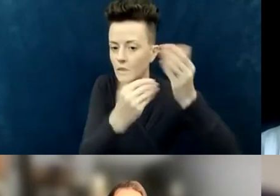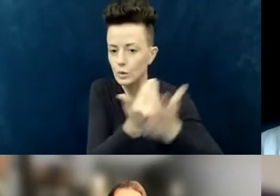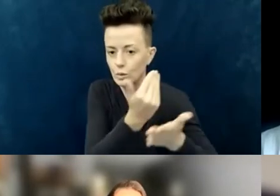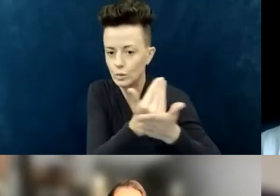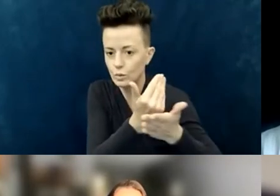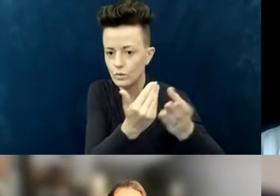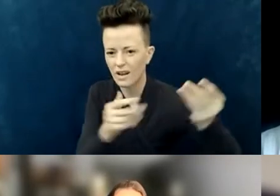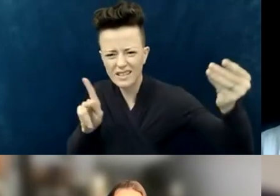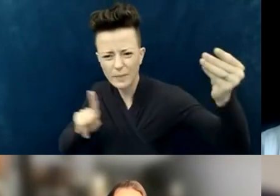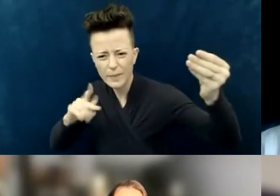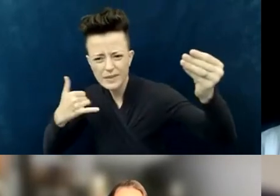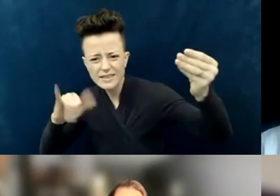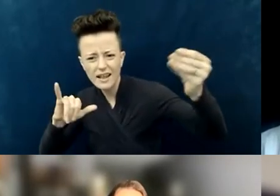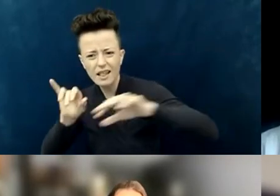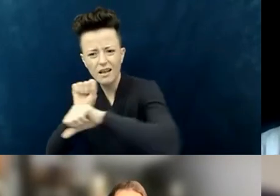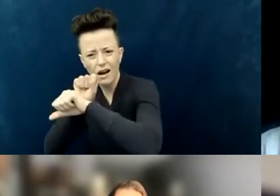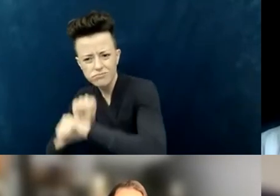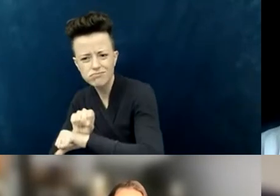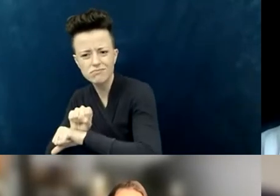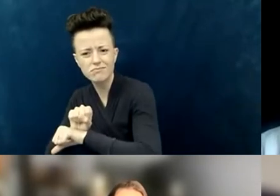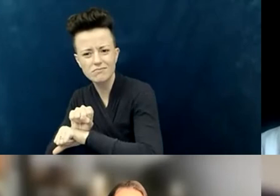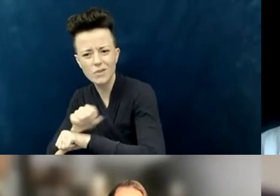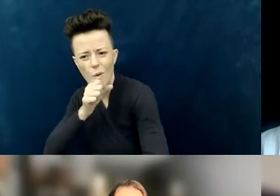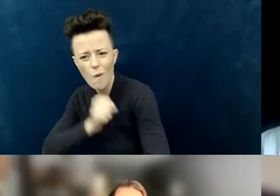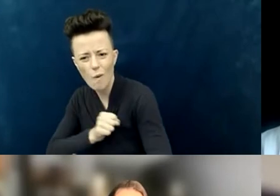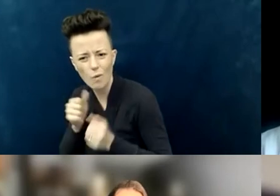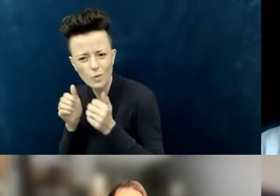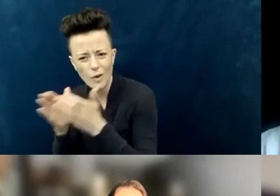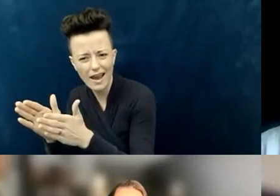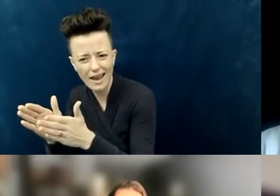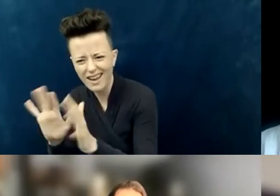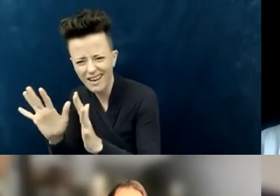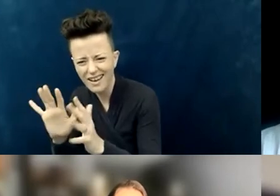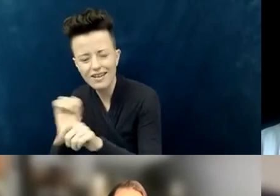in an unaccessible way or in an unthoughtful way. I don't know; hopefully that makes sense.